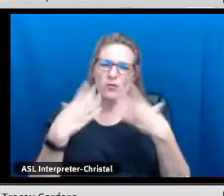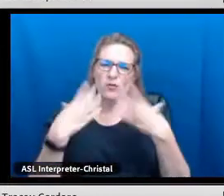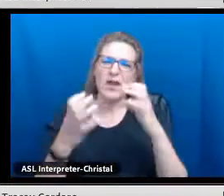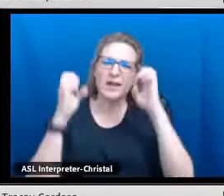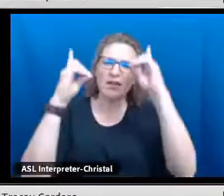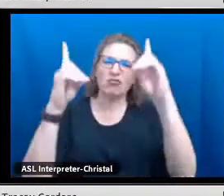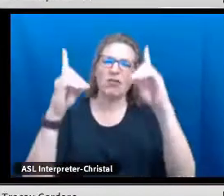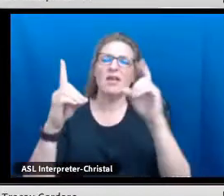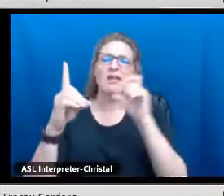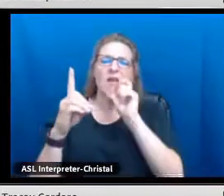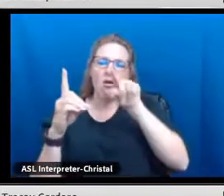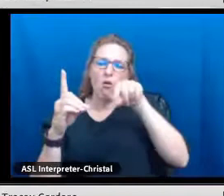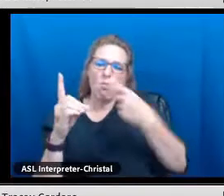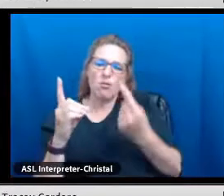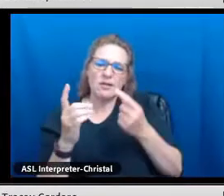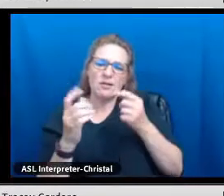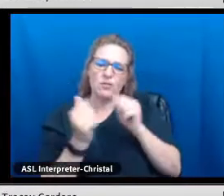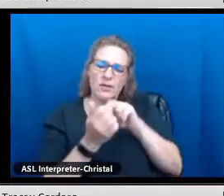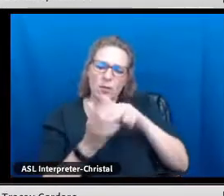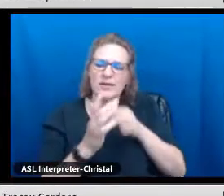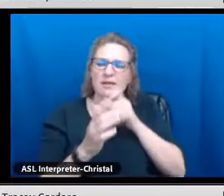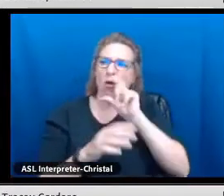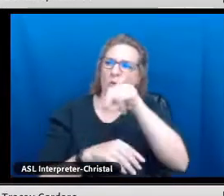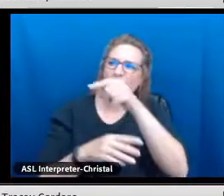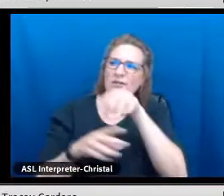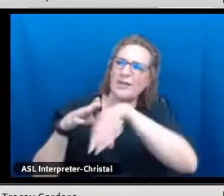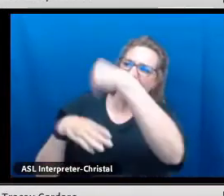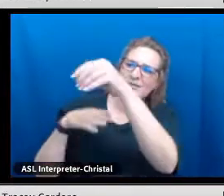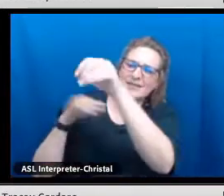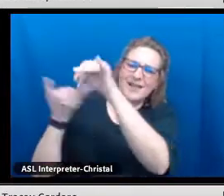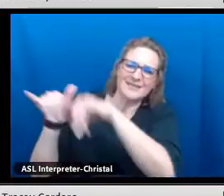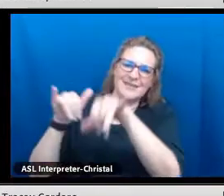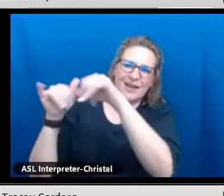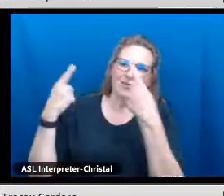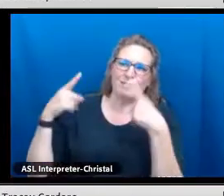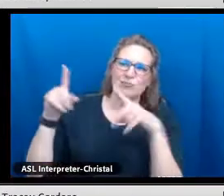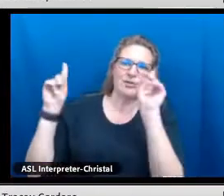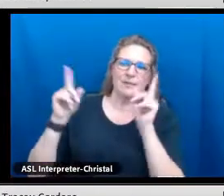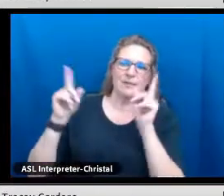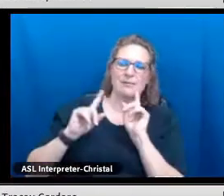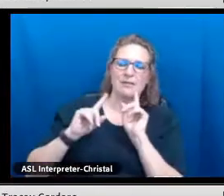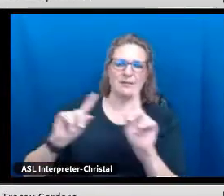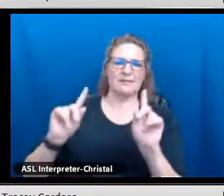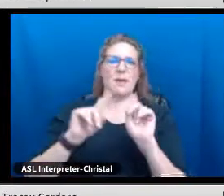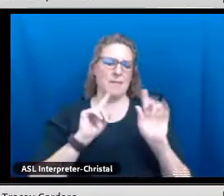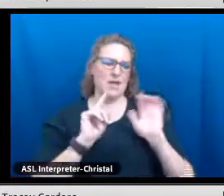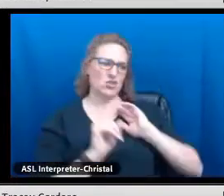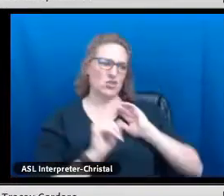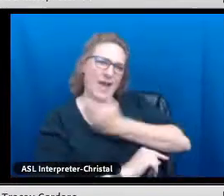It's about doing education in a way that's meaningful, not just to the outside standard